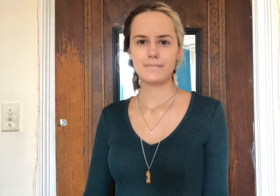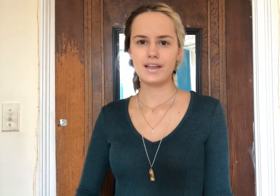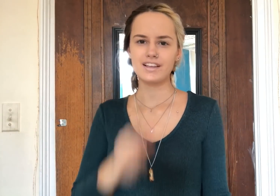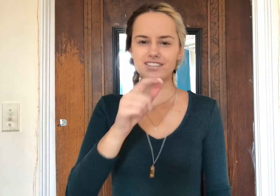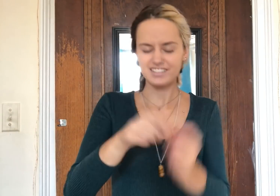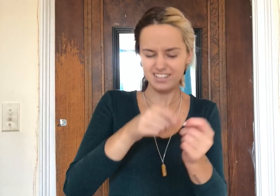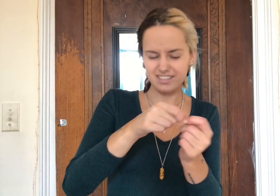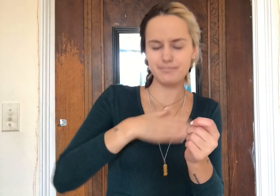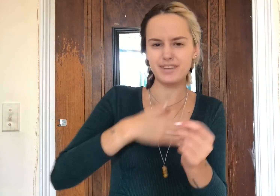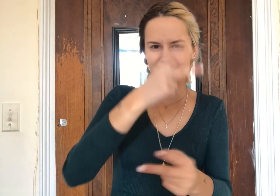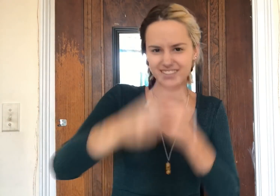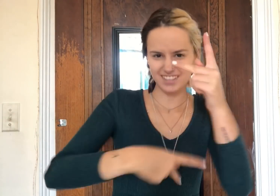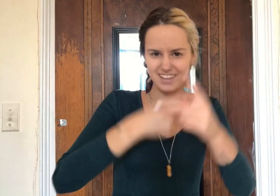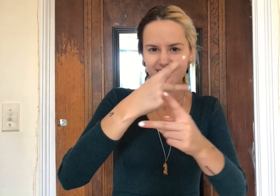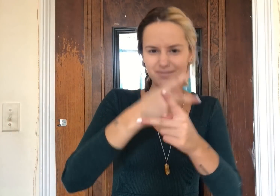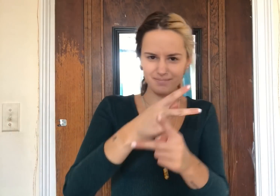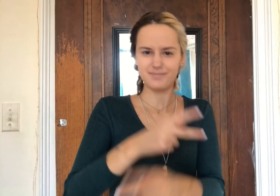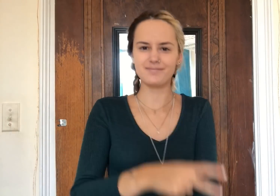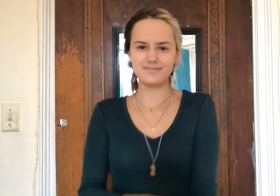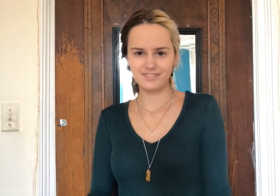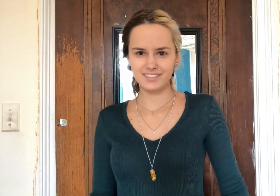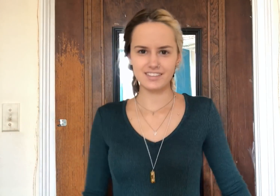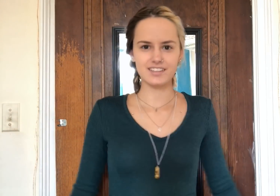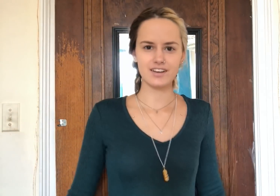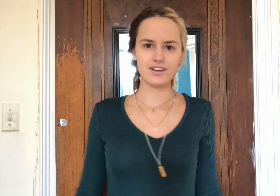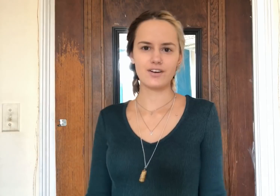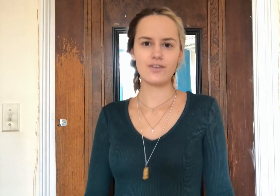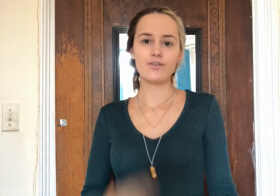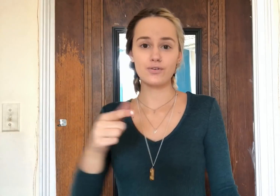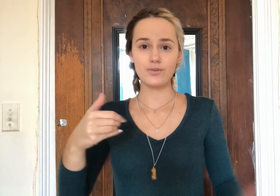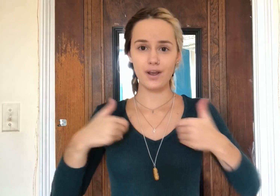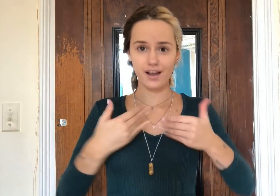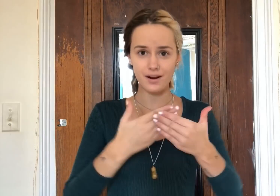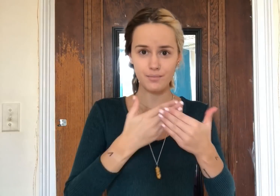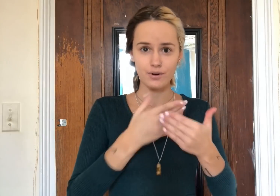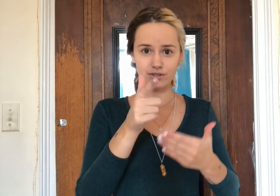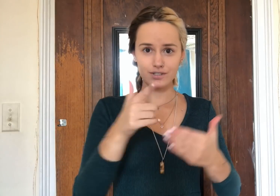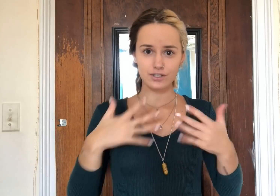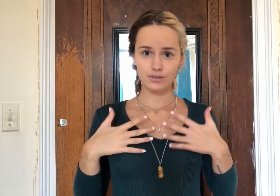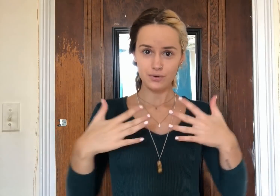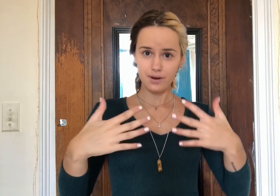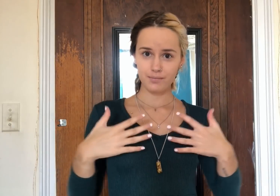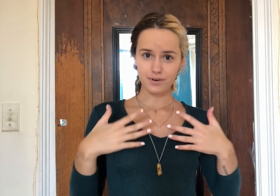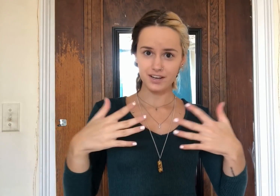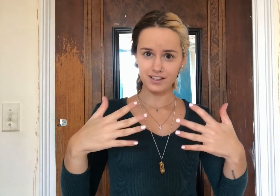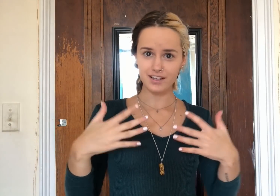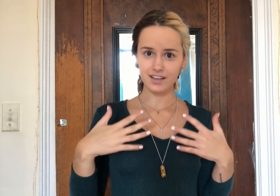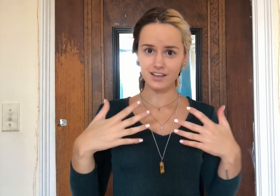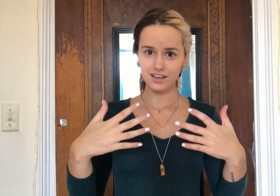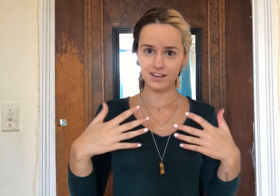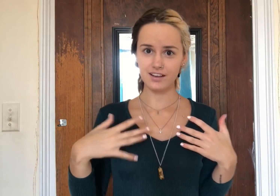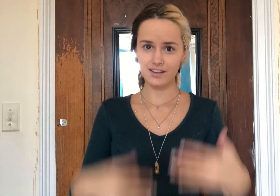You're, You're, You're just my type. Oh, You got a pulse and you are breathing.